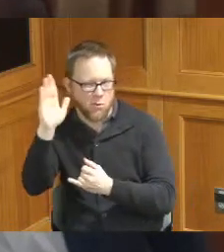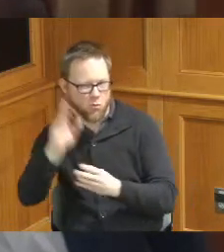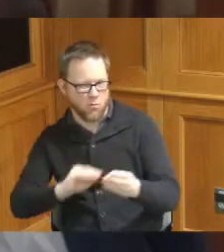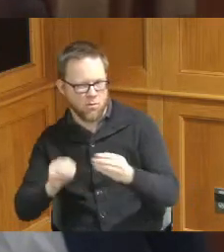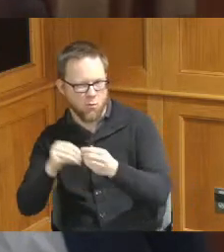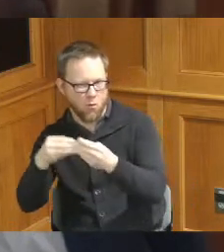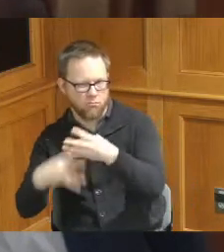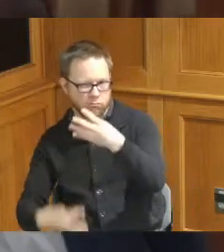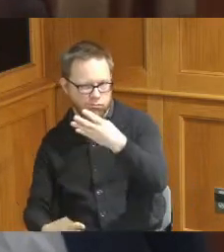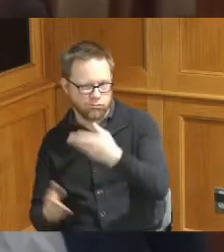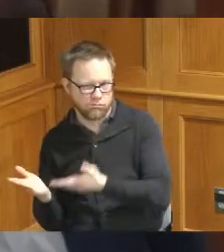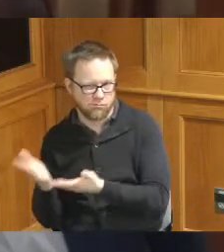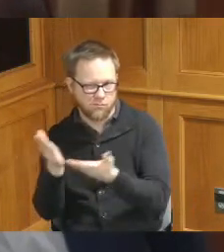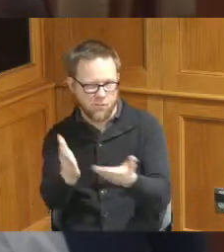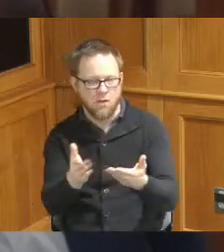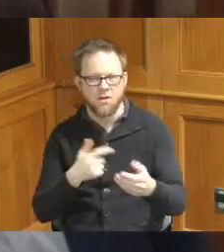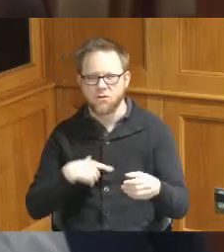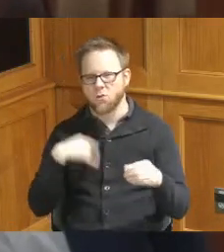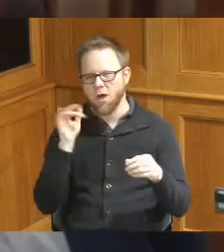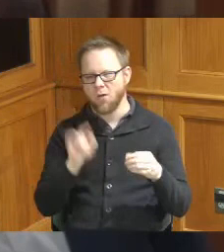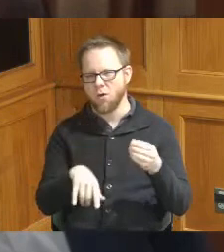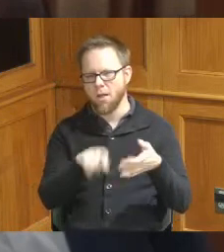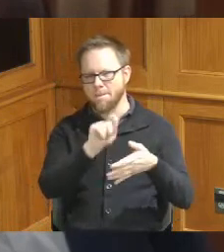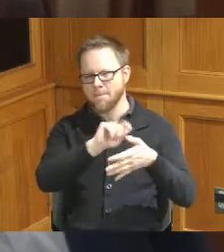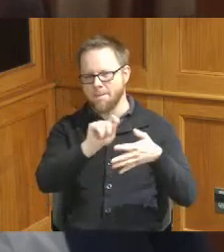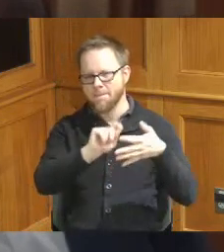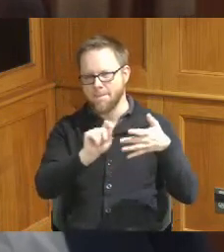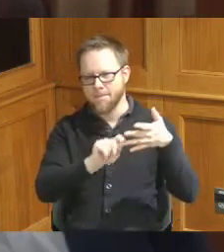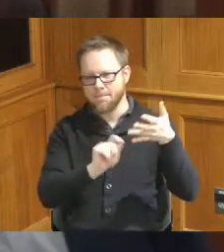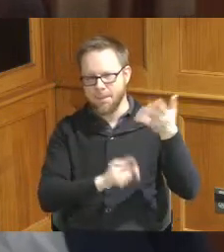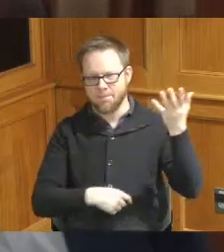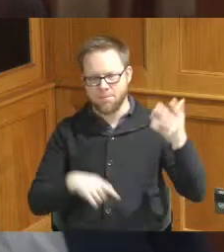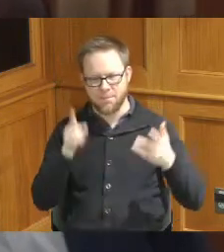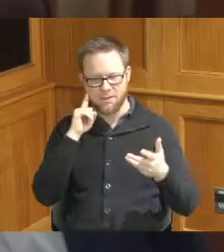so I'll just go through these one by one because I do believe we also have Representatives from